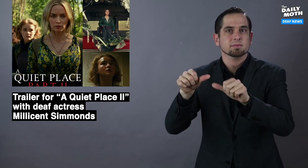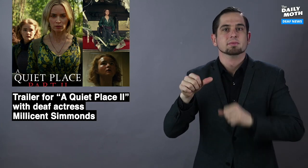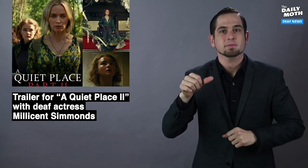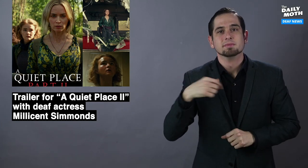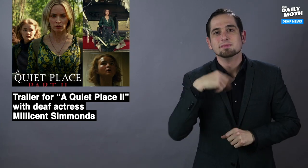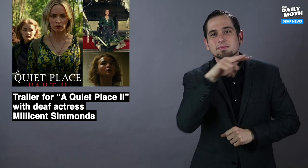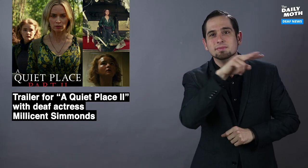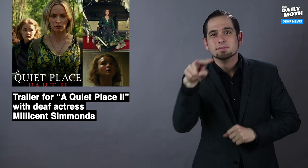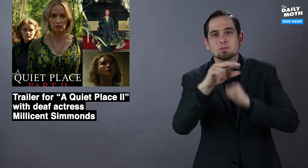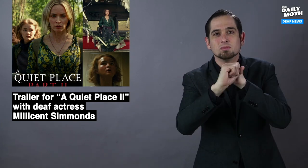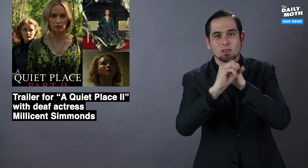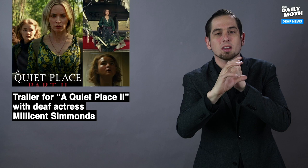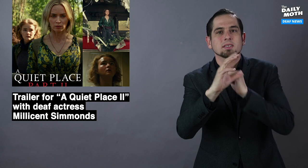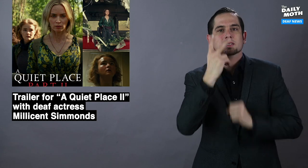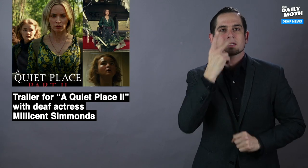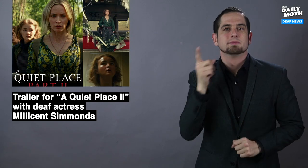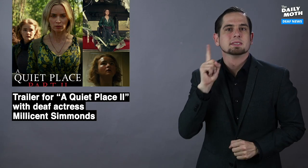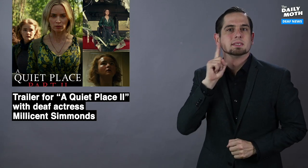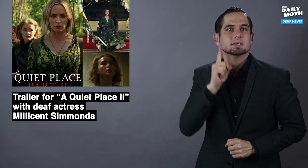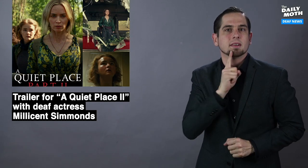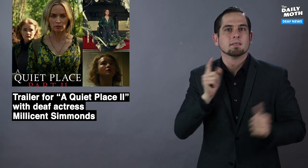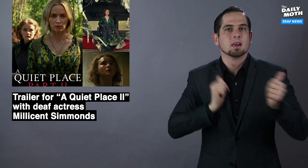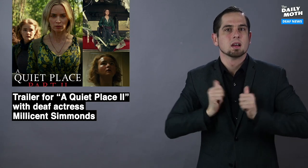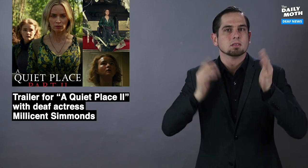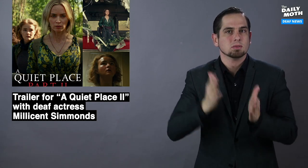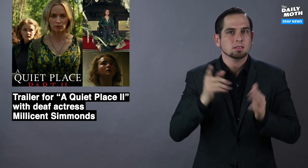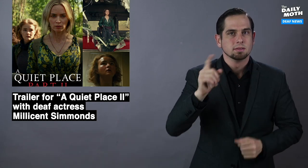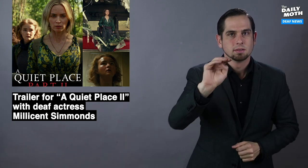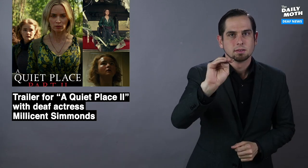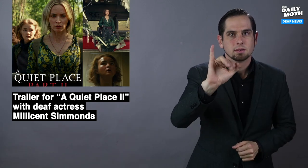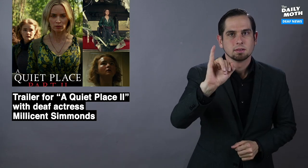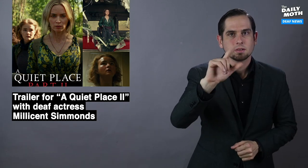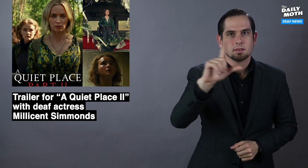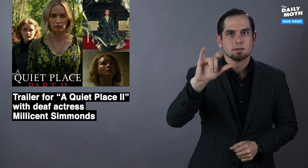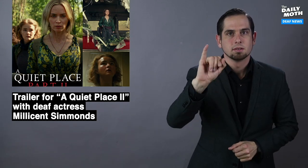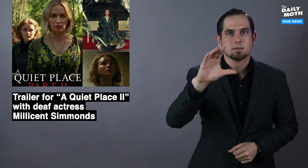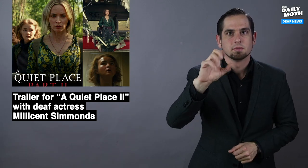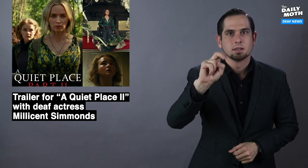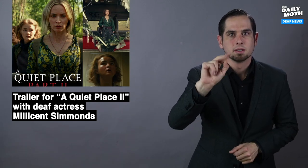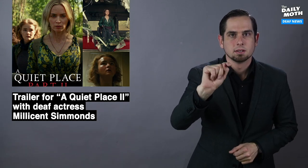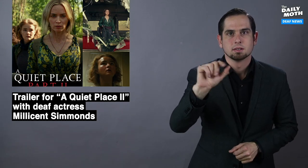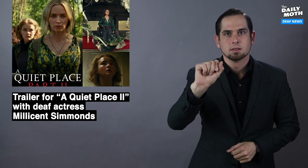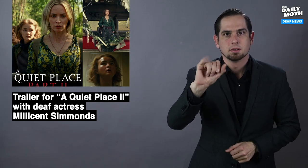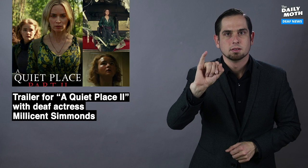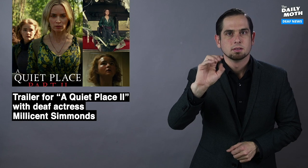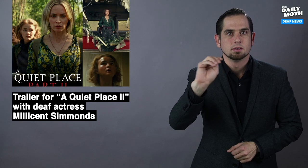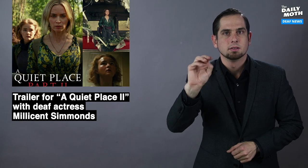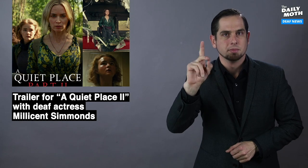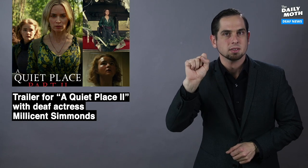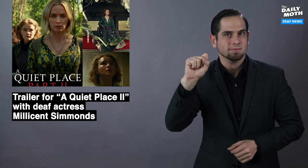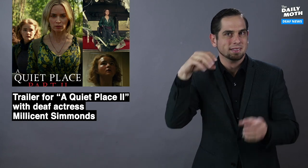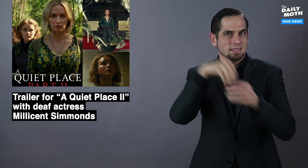We see from the trailer that deaf actress Millicent Simmonds